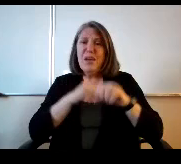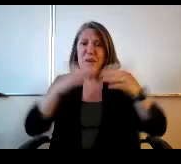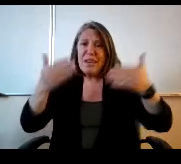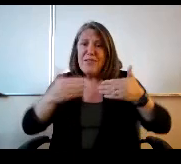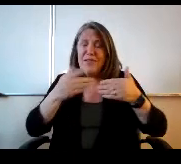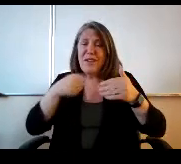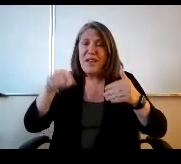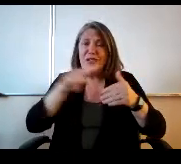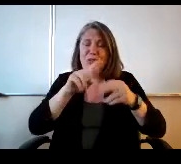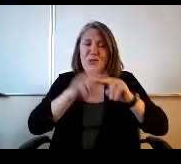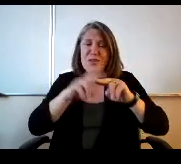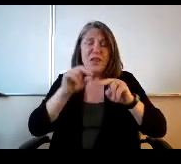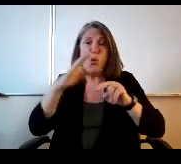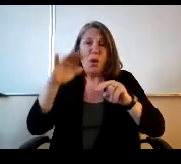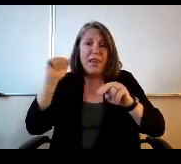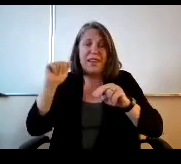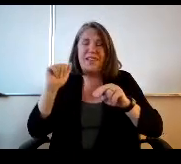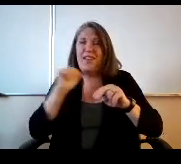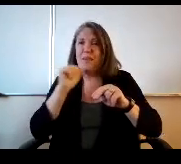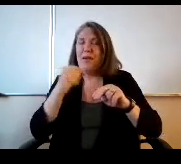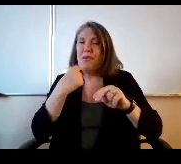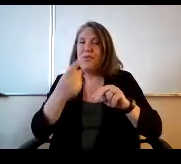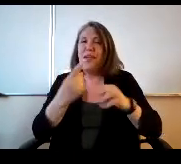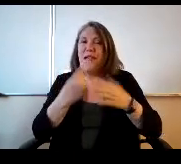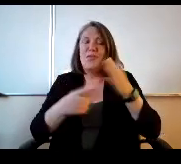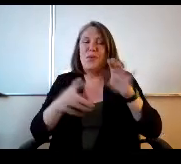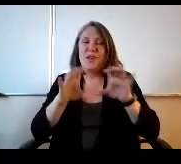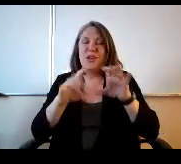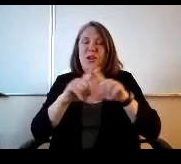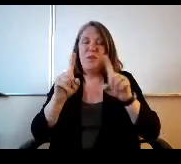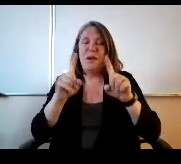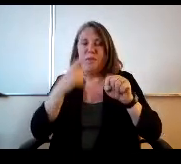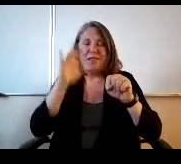I'm not going to tell them what to do, but 'cause they are your folks.